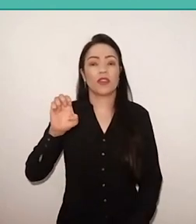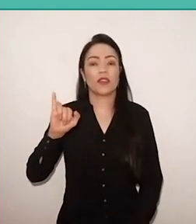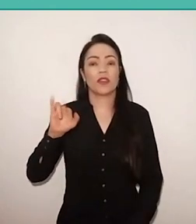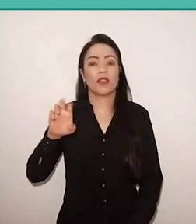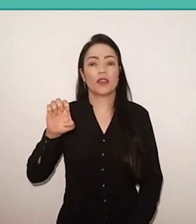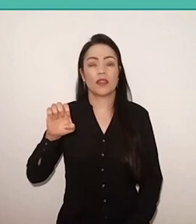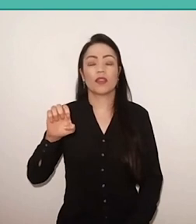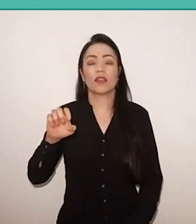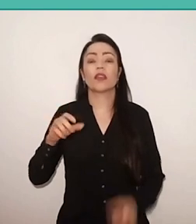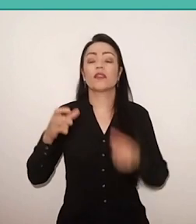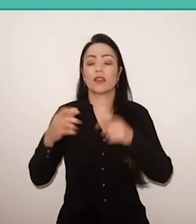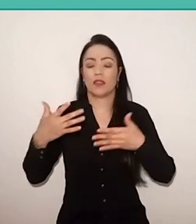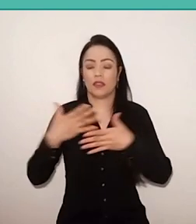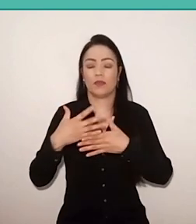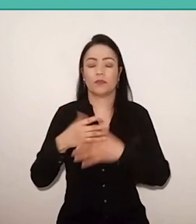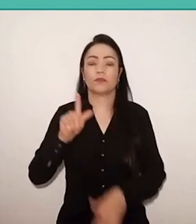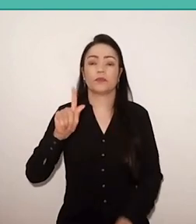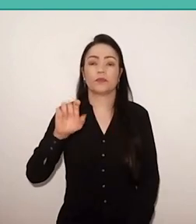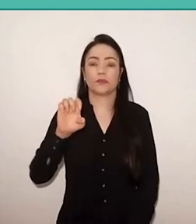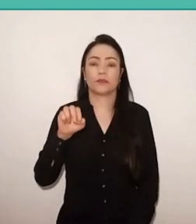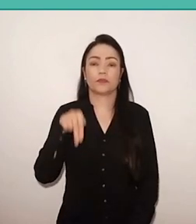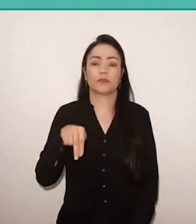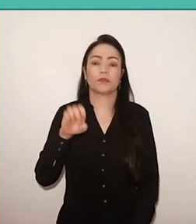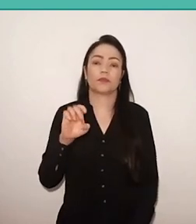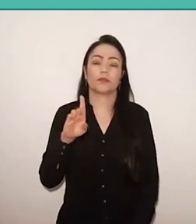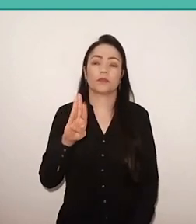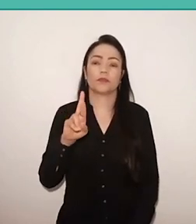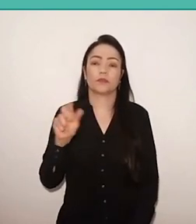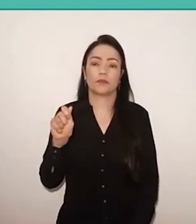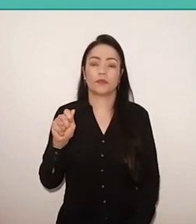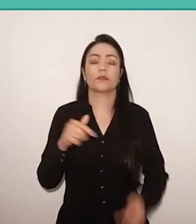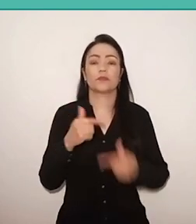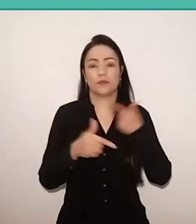as well as the job offer, at PUC São Paulo,